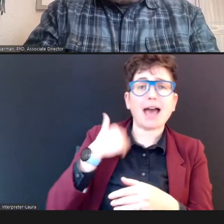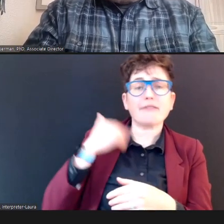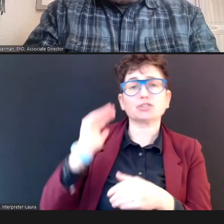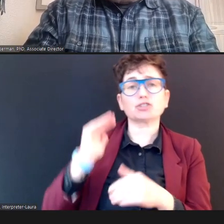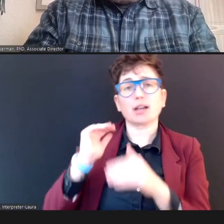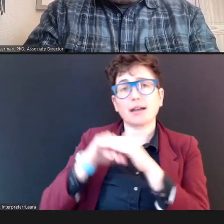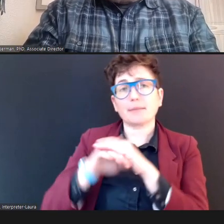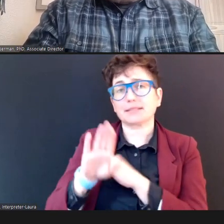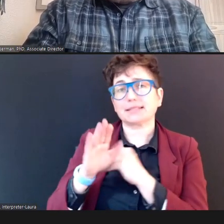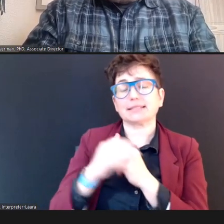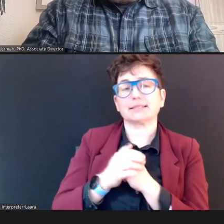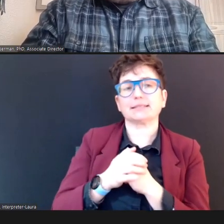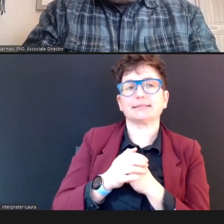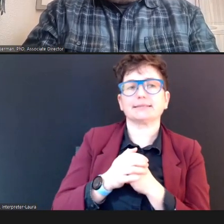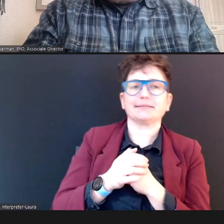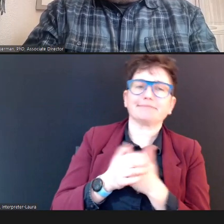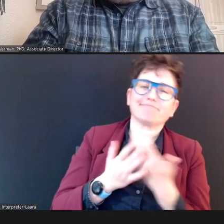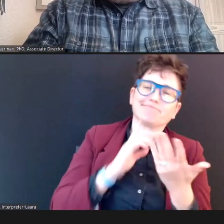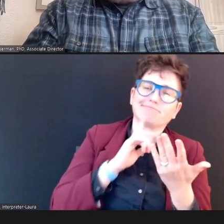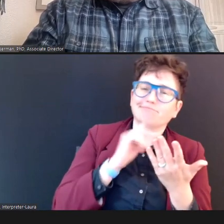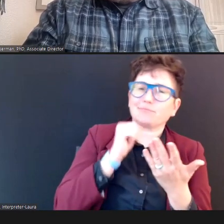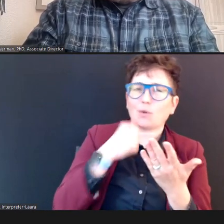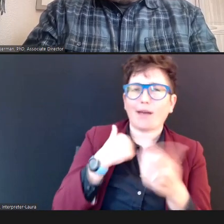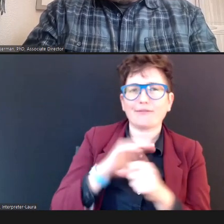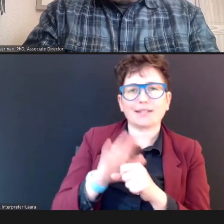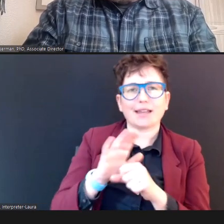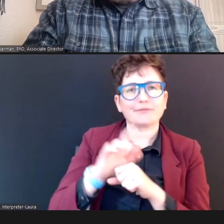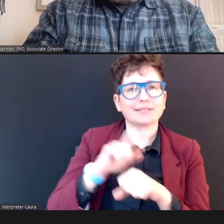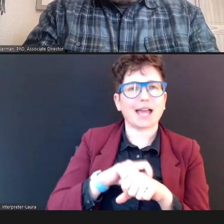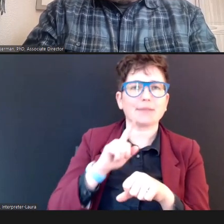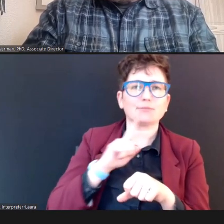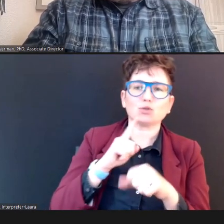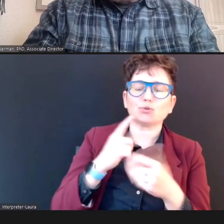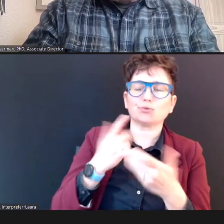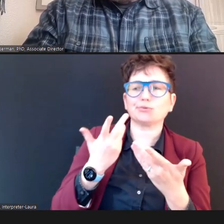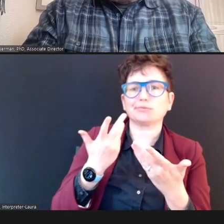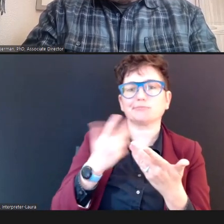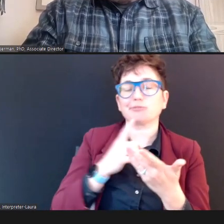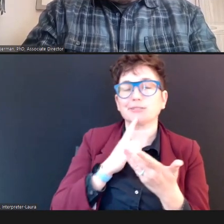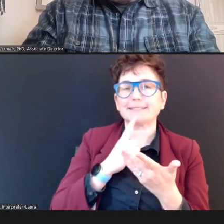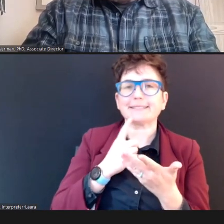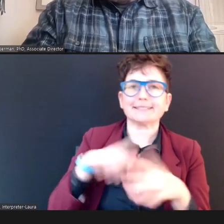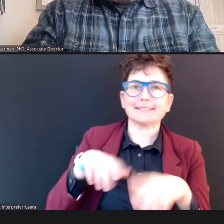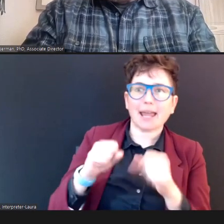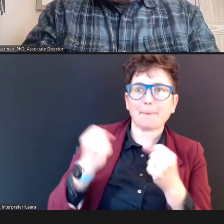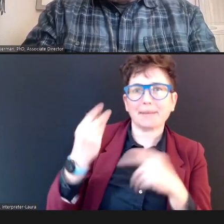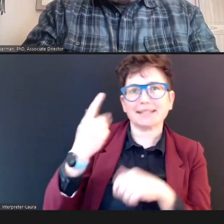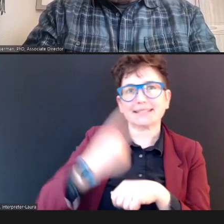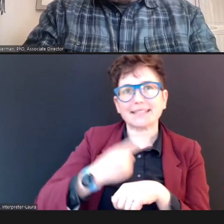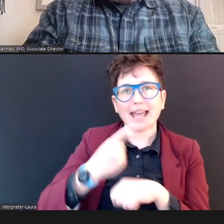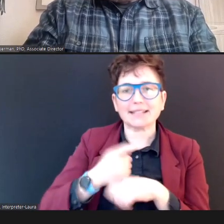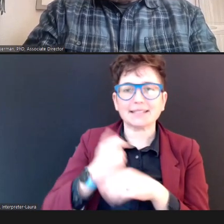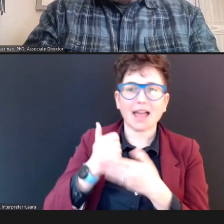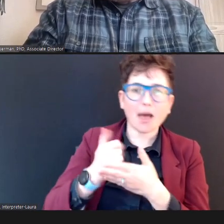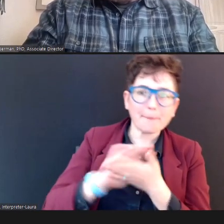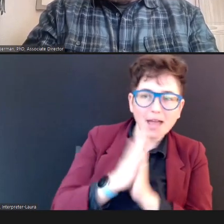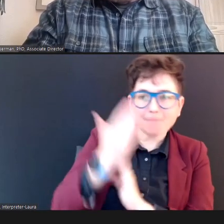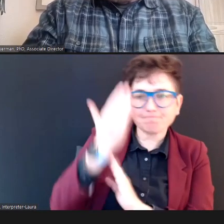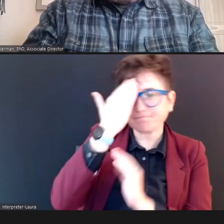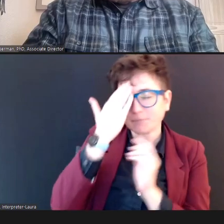luxury of taking several days, or -- or whatever to help them become familiar with this, and that is, then, when I really like to have